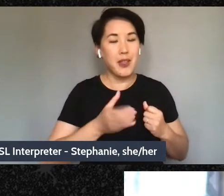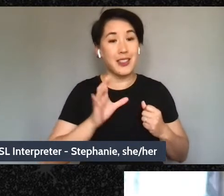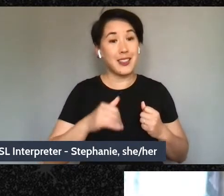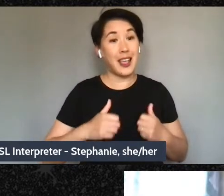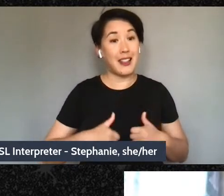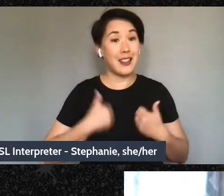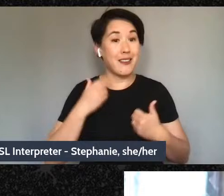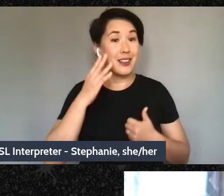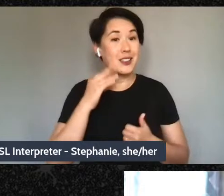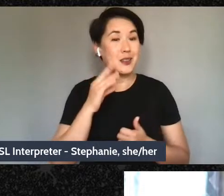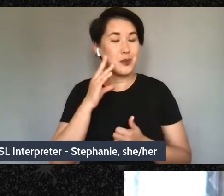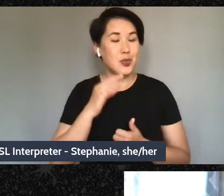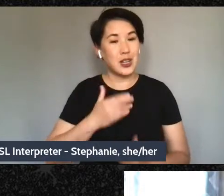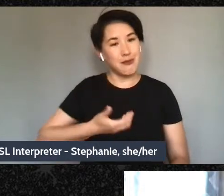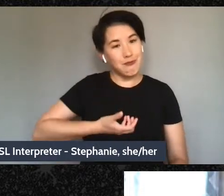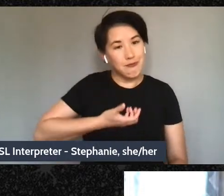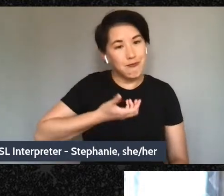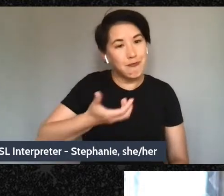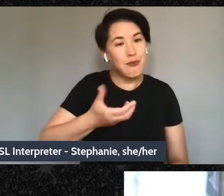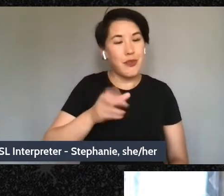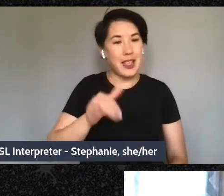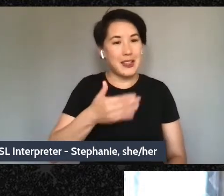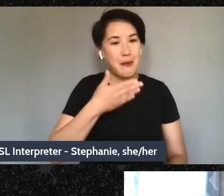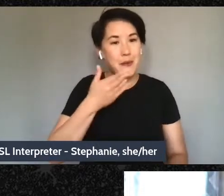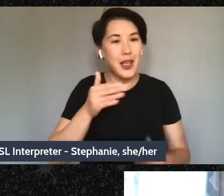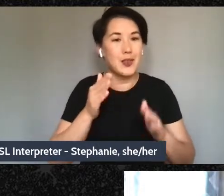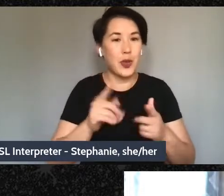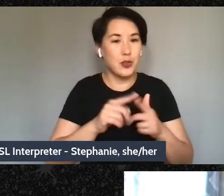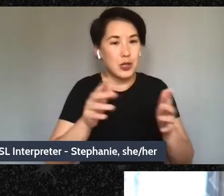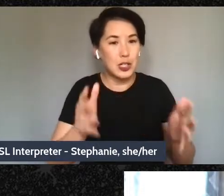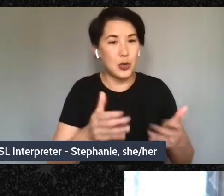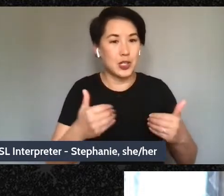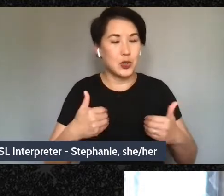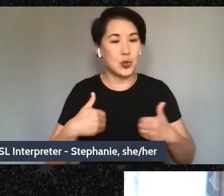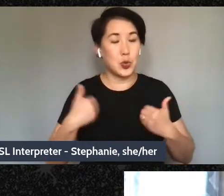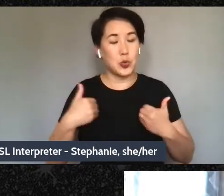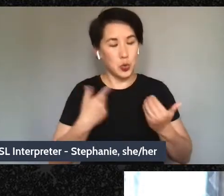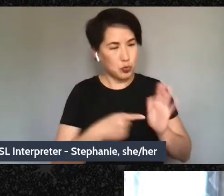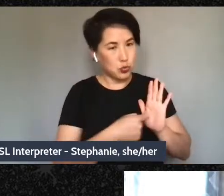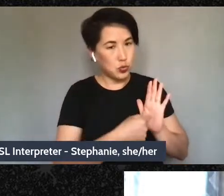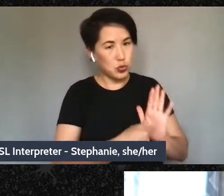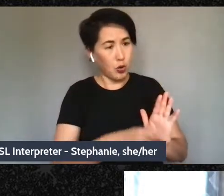best thing to encourage youth um to show them that they can make it to because that's why